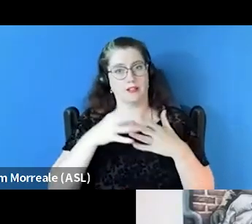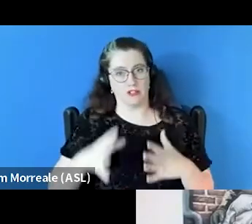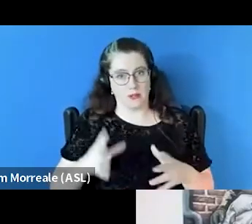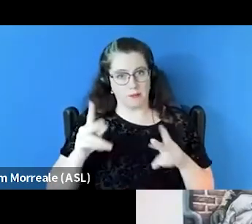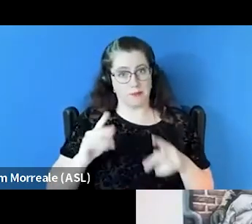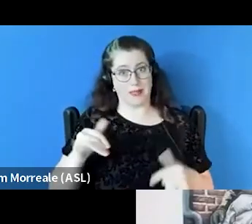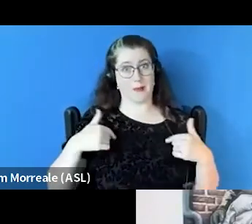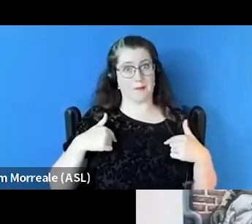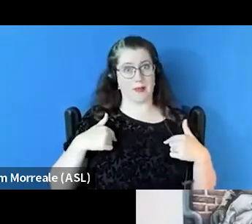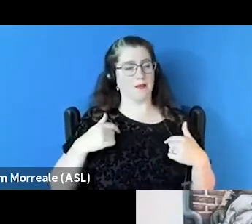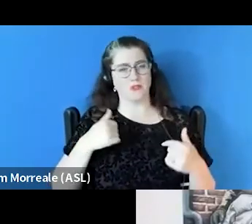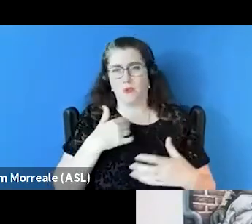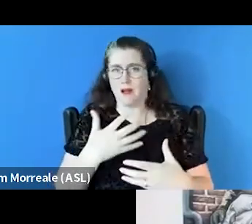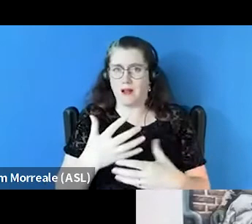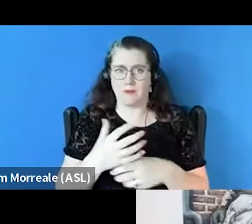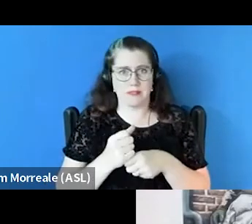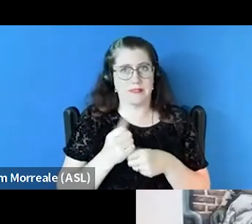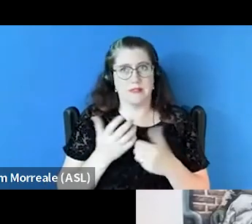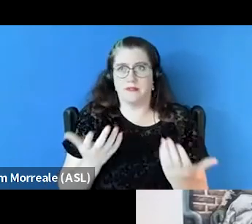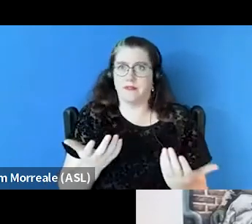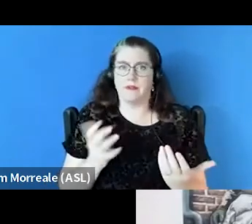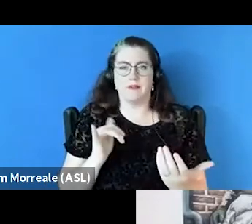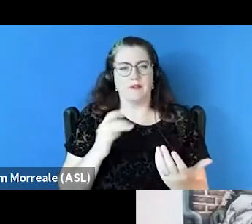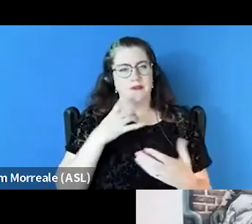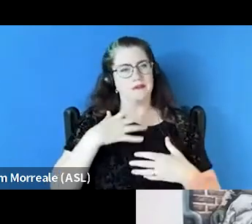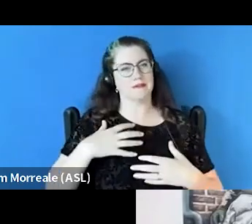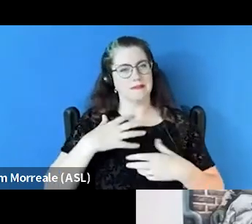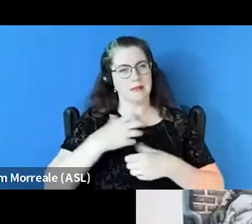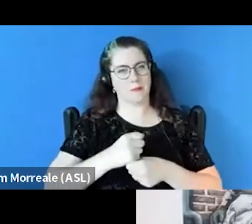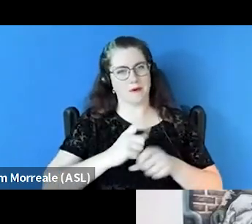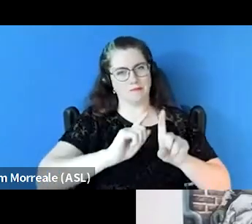So I receive a summary of interviews with clients